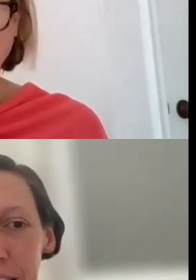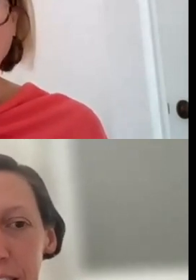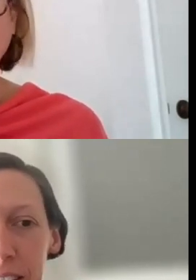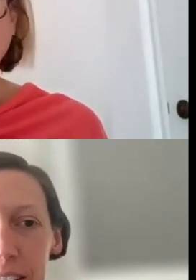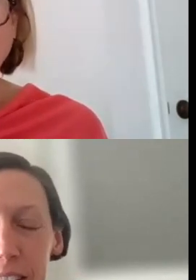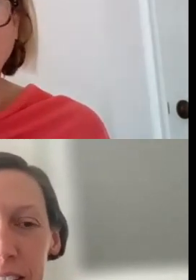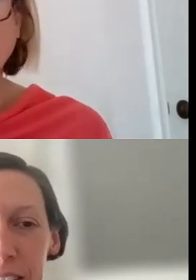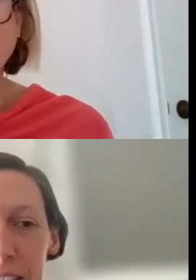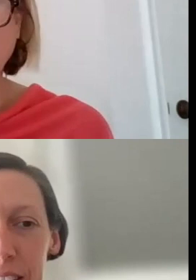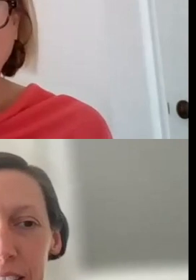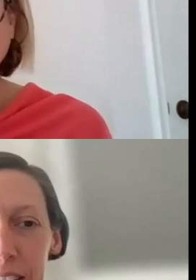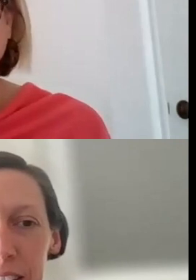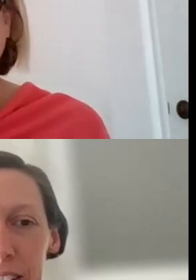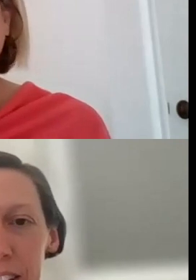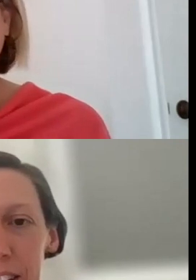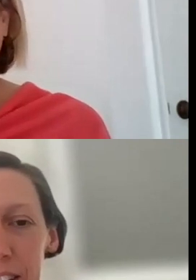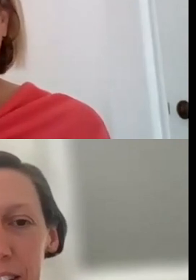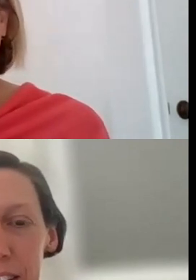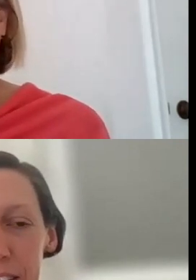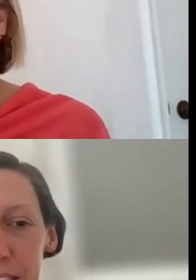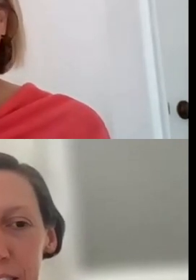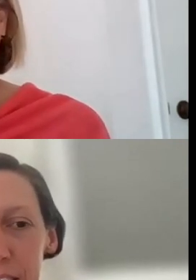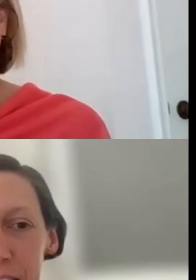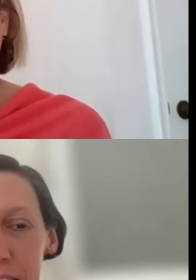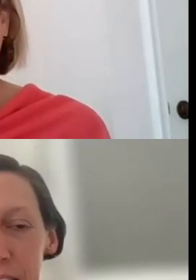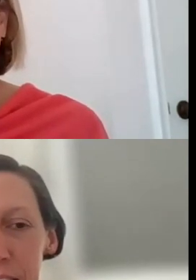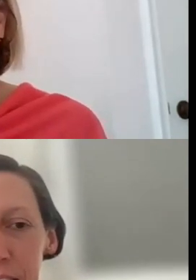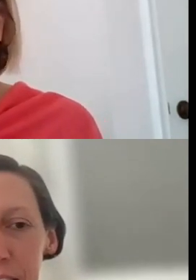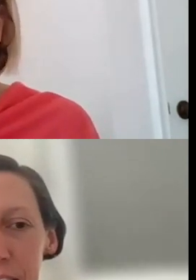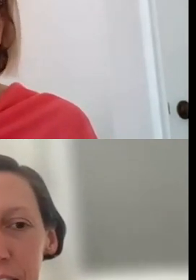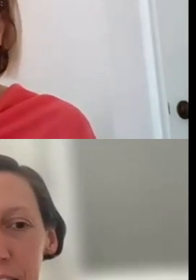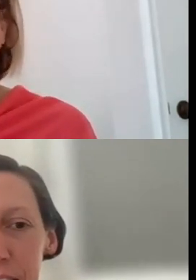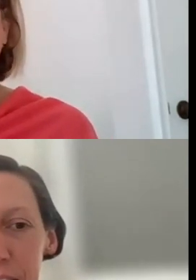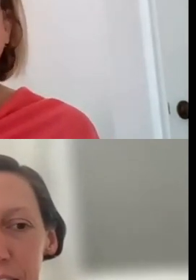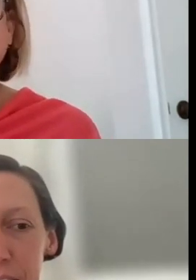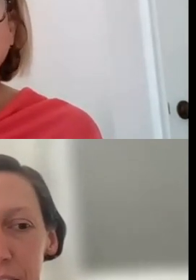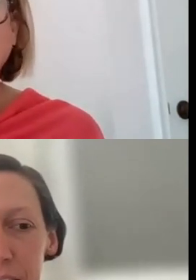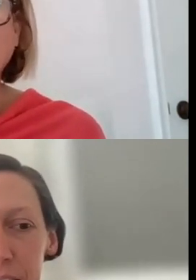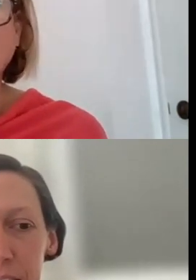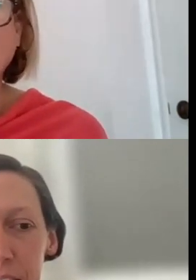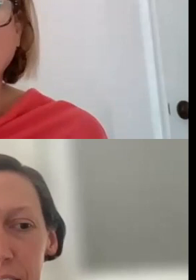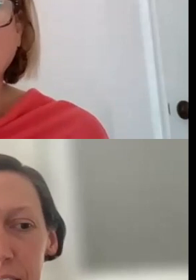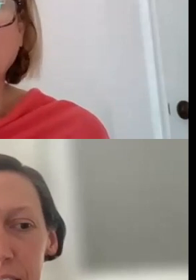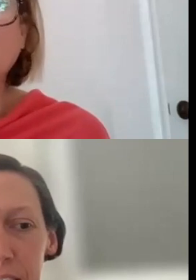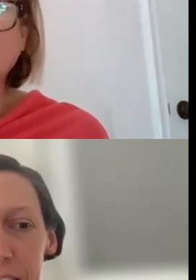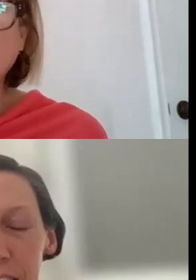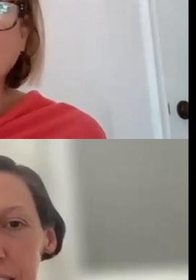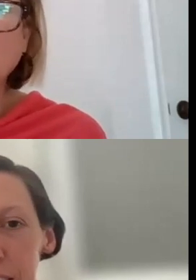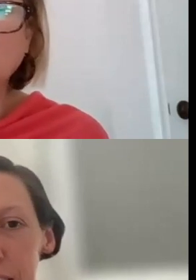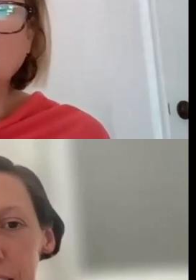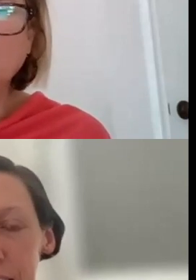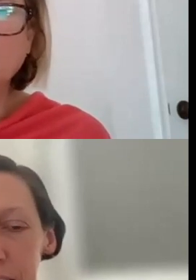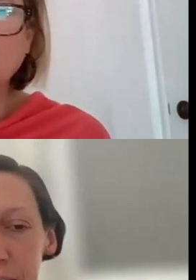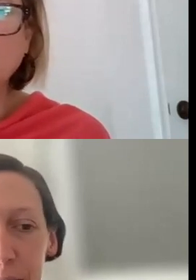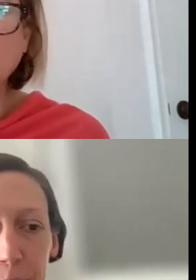IT HAS TO BE KIND OF A PROJECT WITH AN END, IF THAT MAKES SENSE.